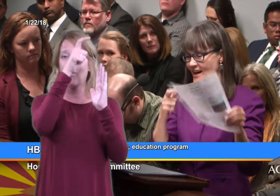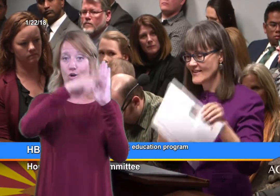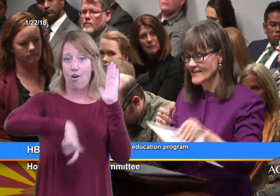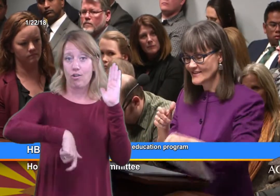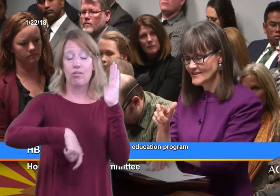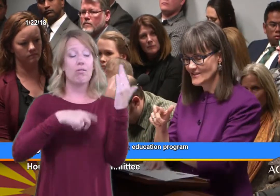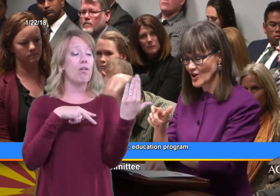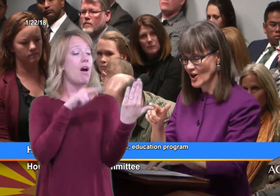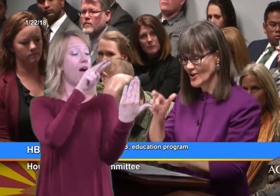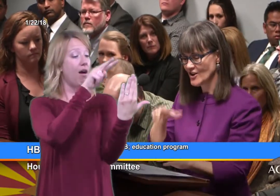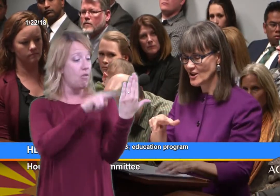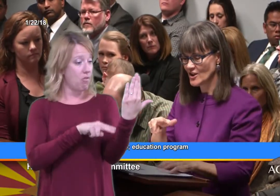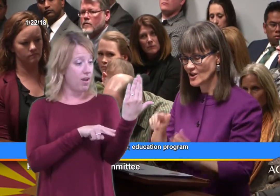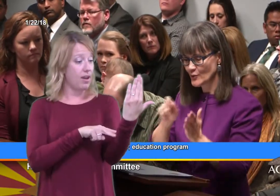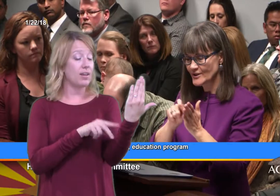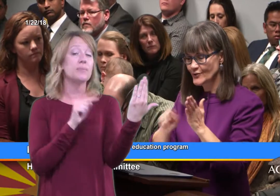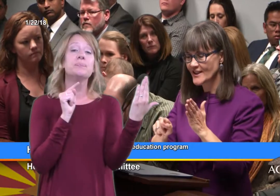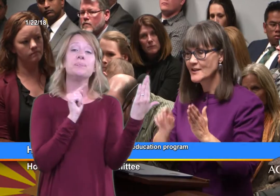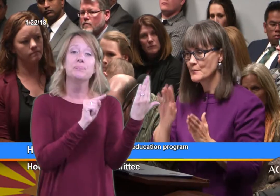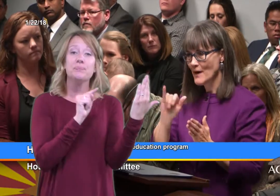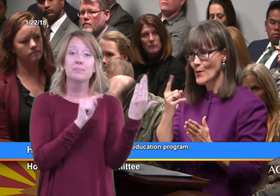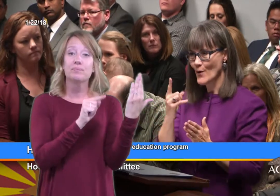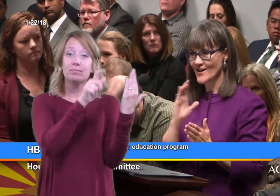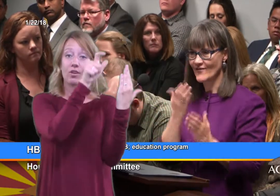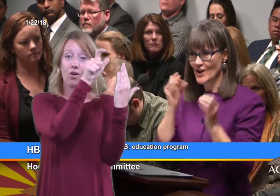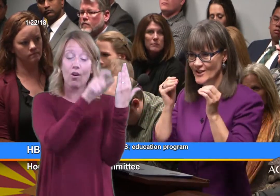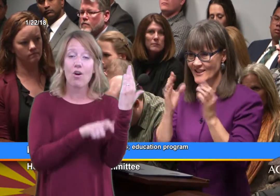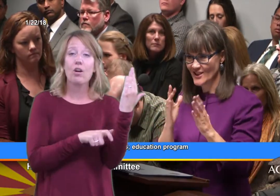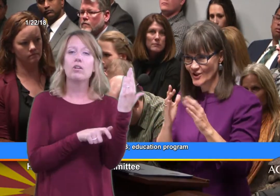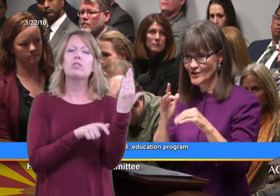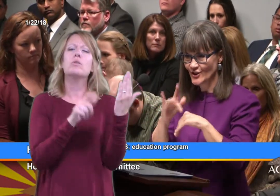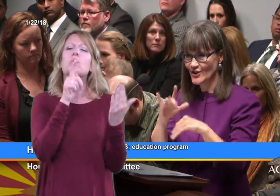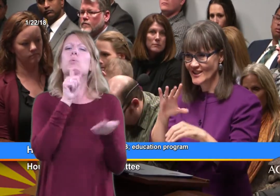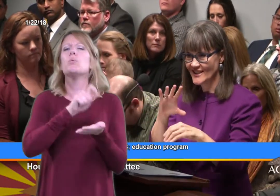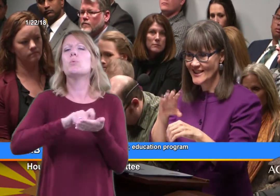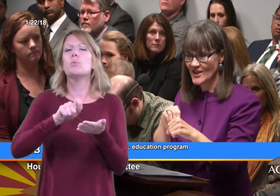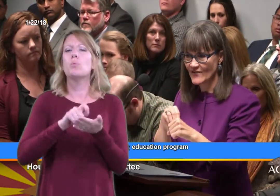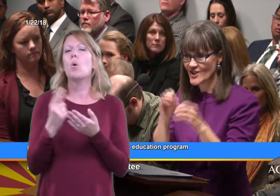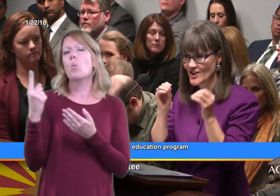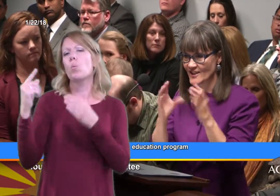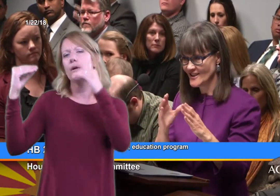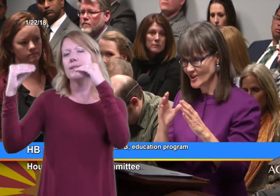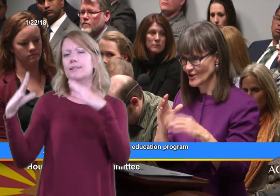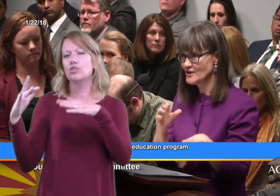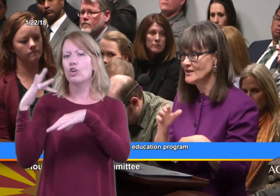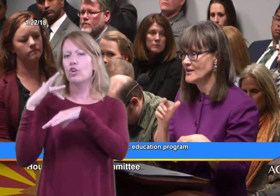And this article was written by one of our teachers, early intervention teachers,